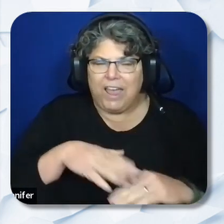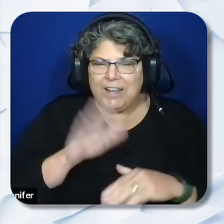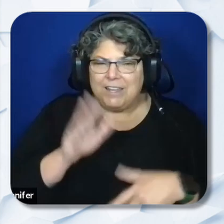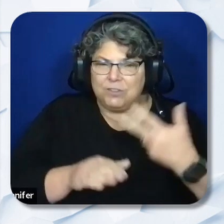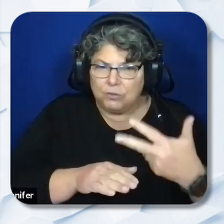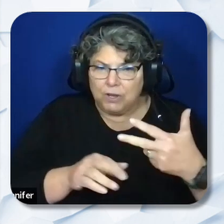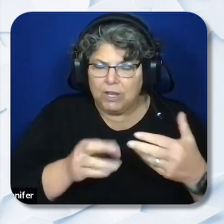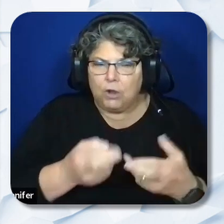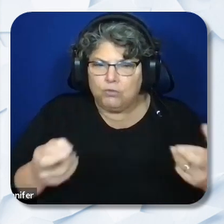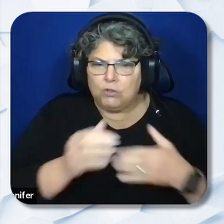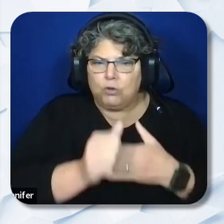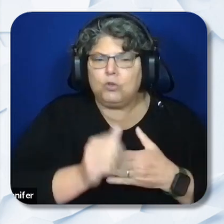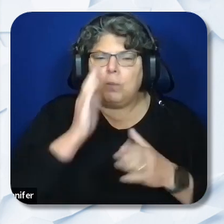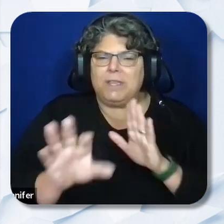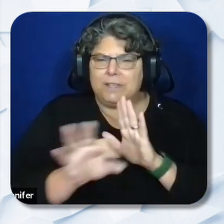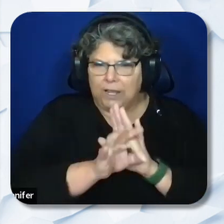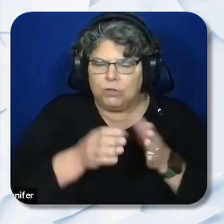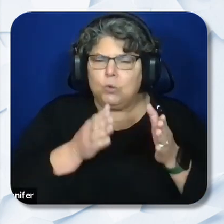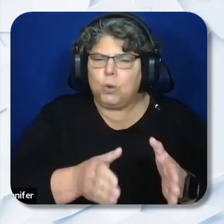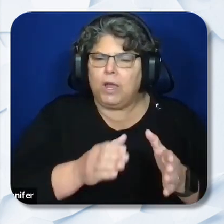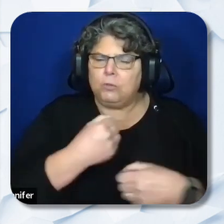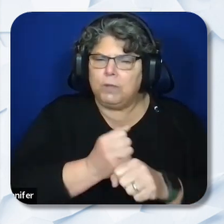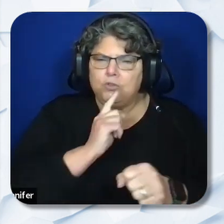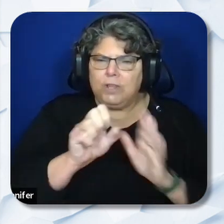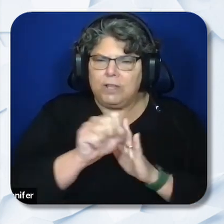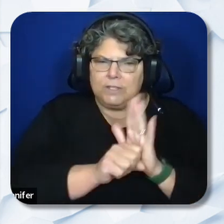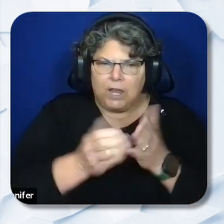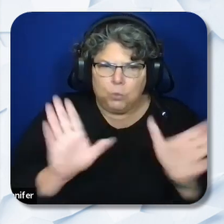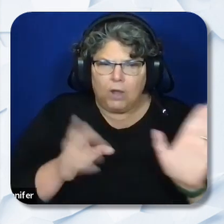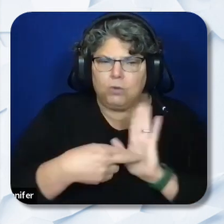be selected in a manner to ensure statewide representation and focus directly on building